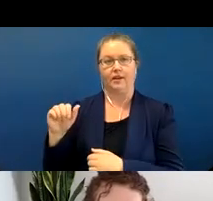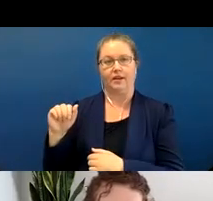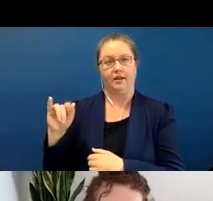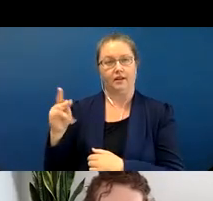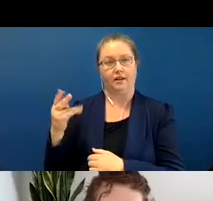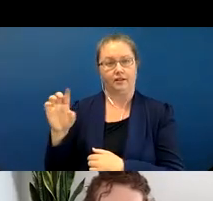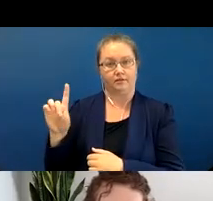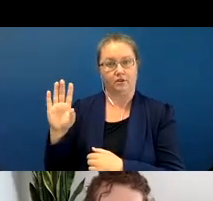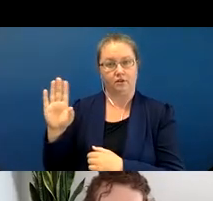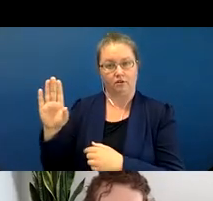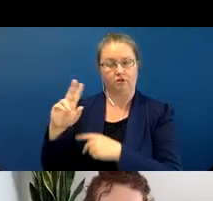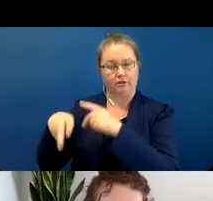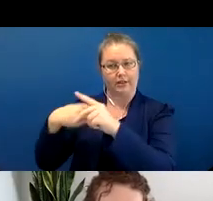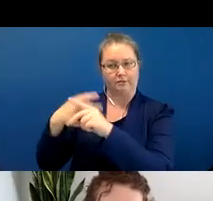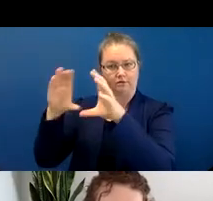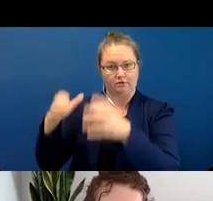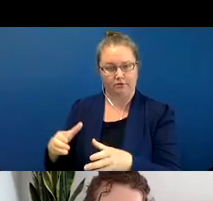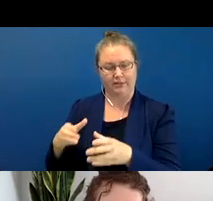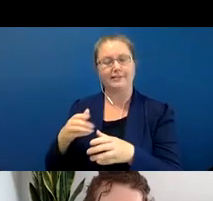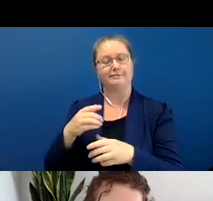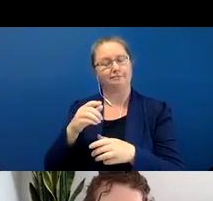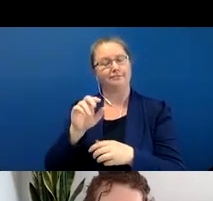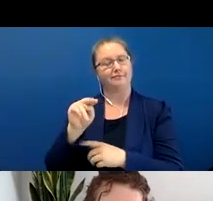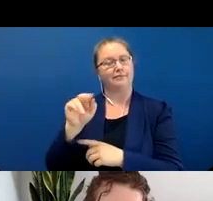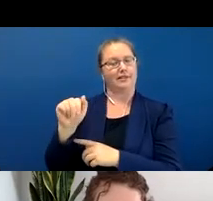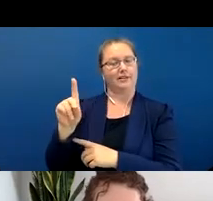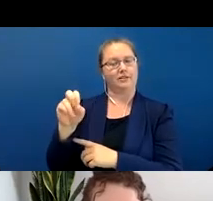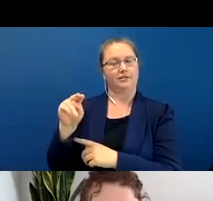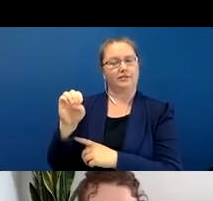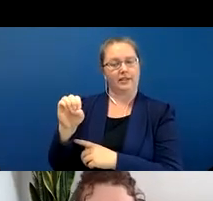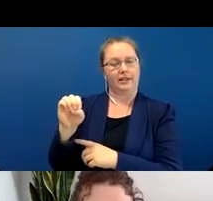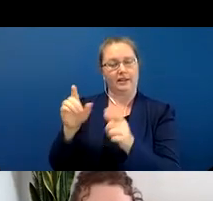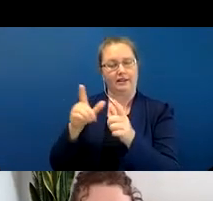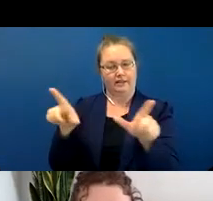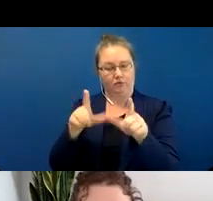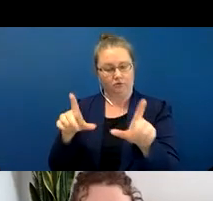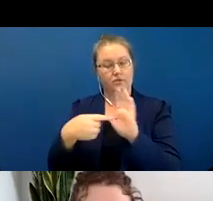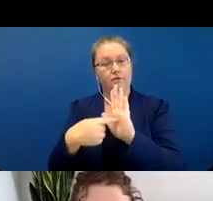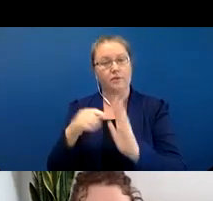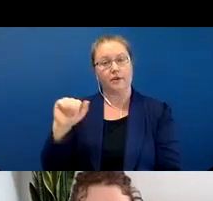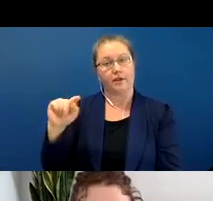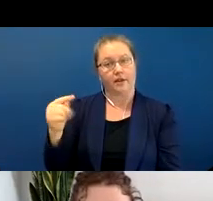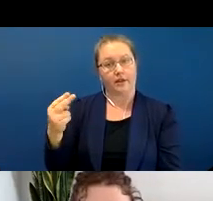that like other Na-Dene languages, for instance, Athabaskan, Navajo - as I just mentioned - Navajo